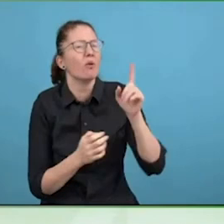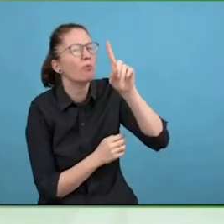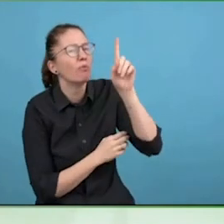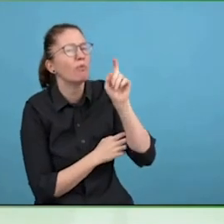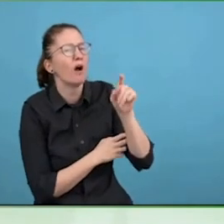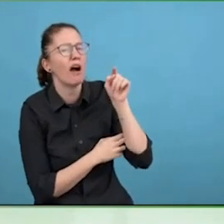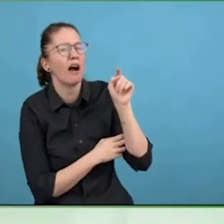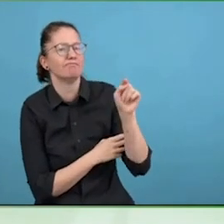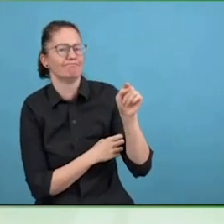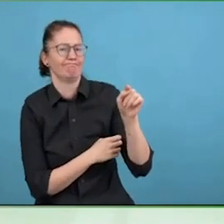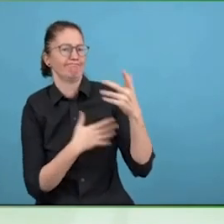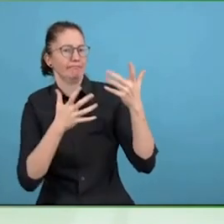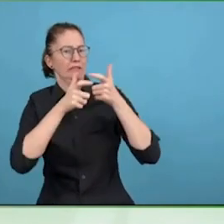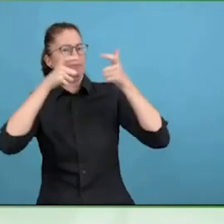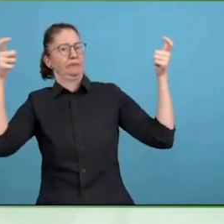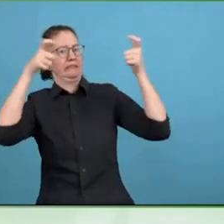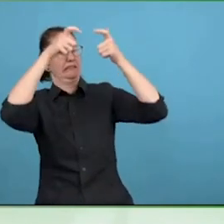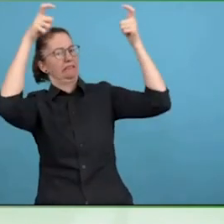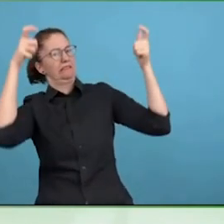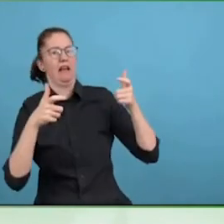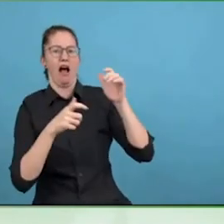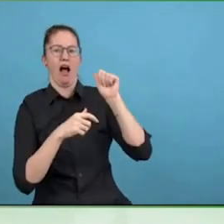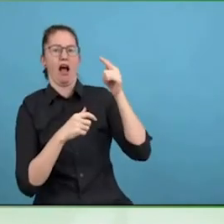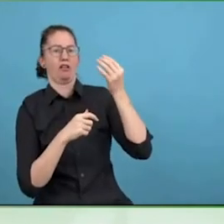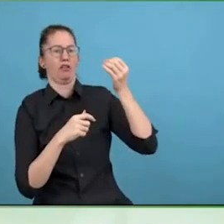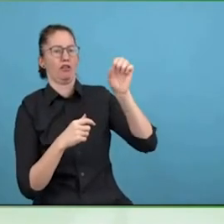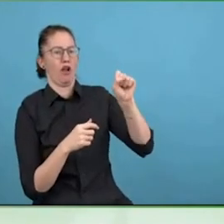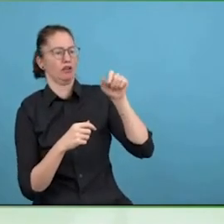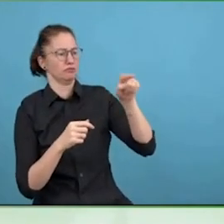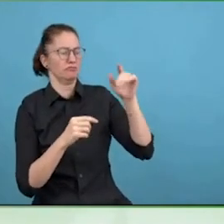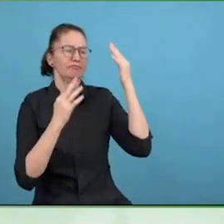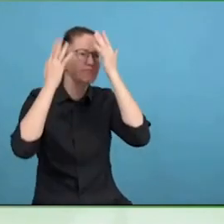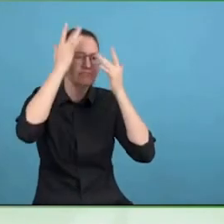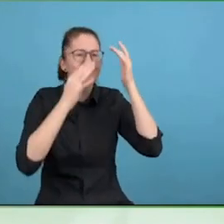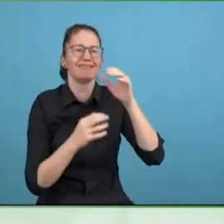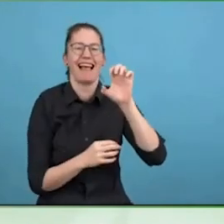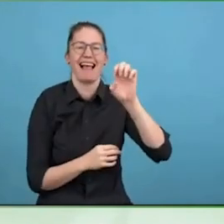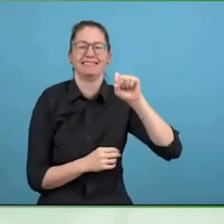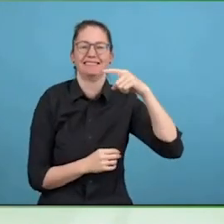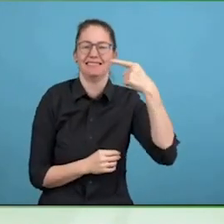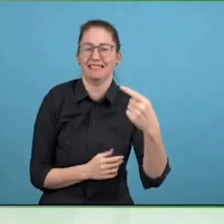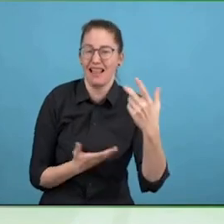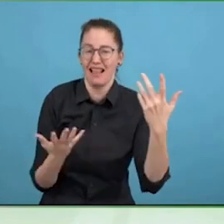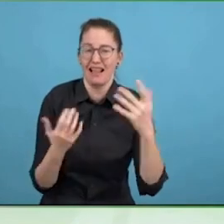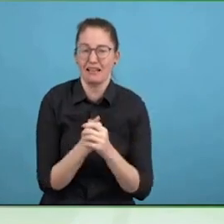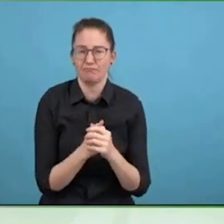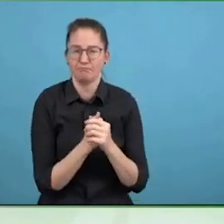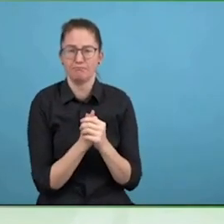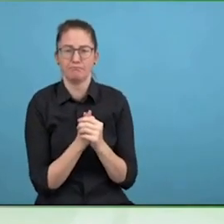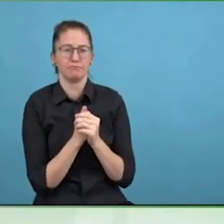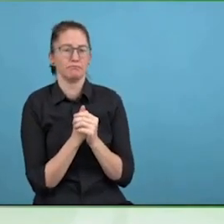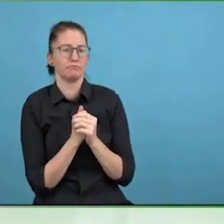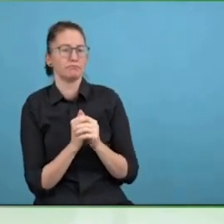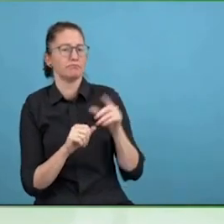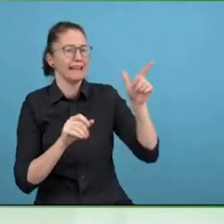So firstly as a French organisation we have a sense of purpose.